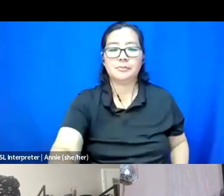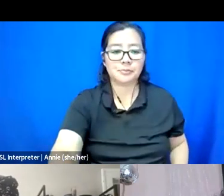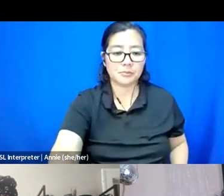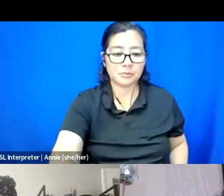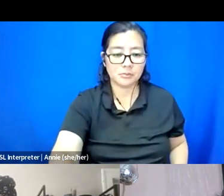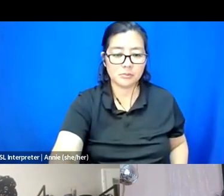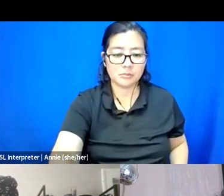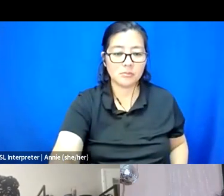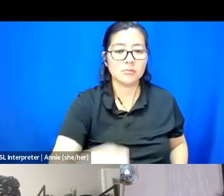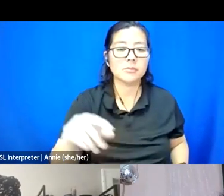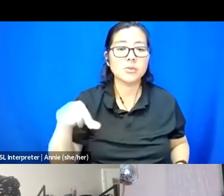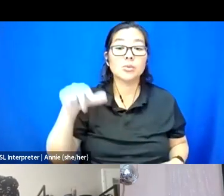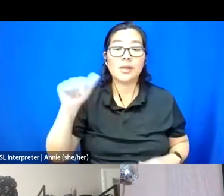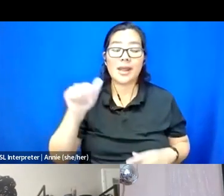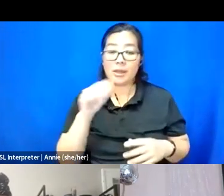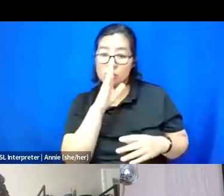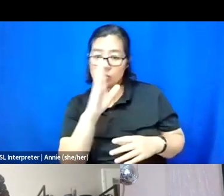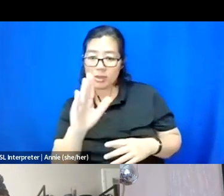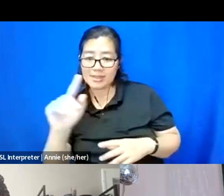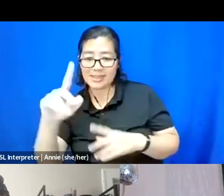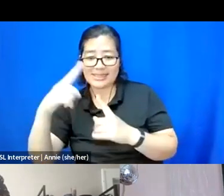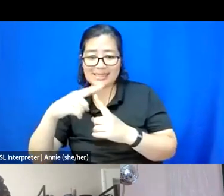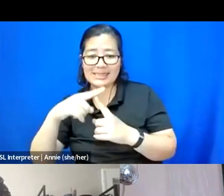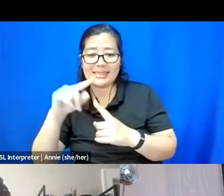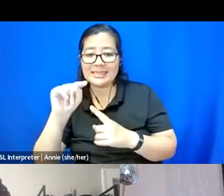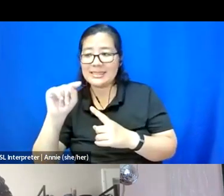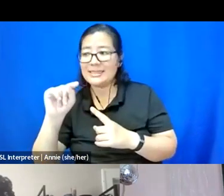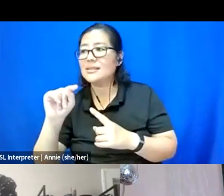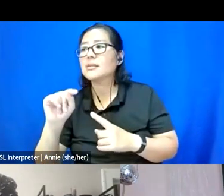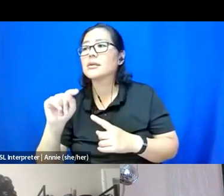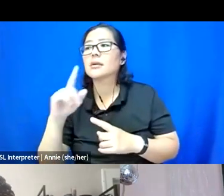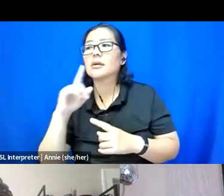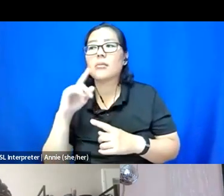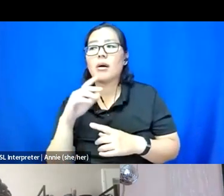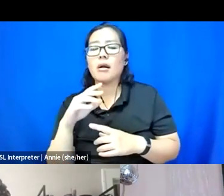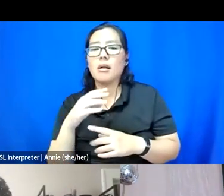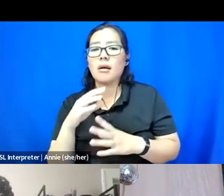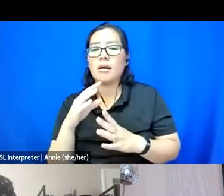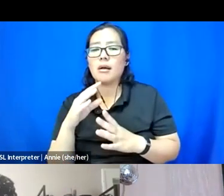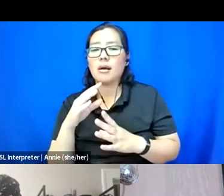It's directed to T. I'm going to read it to T, but I feel like I'm also curious for you Zee